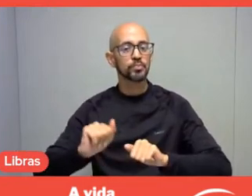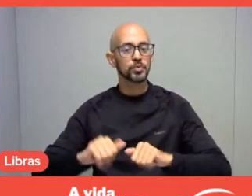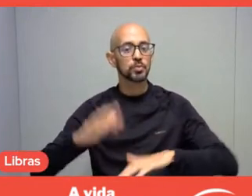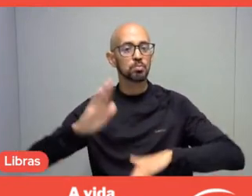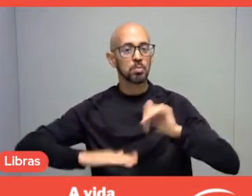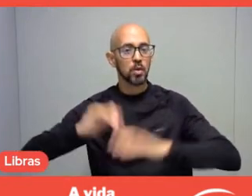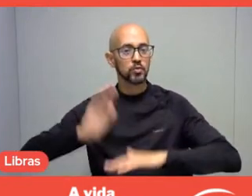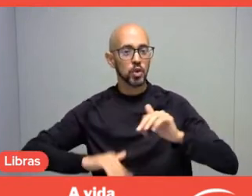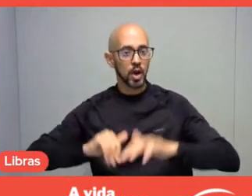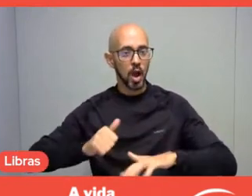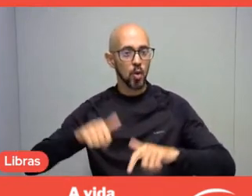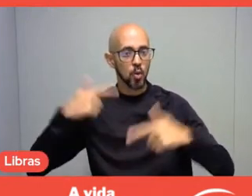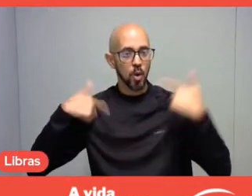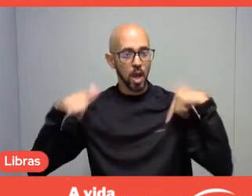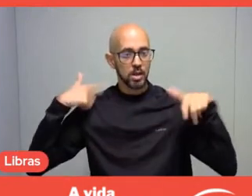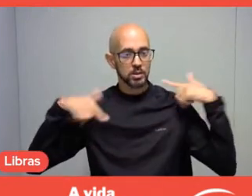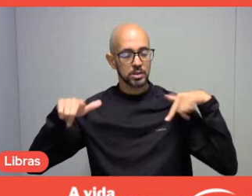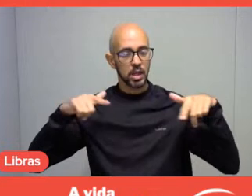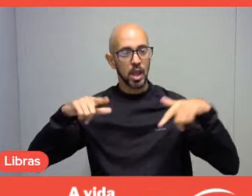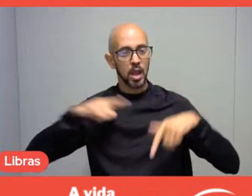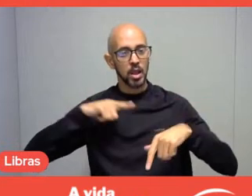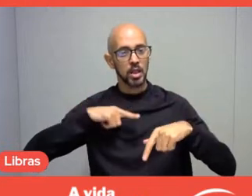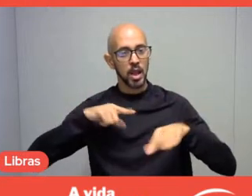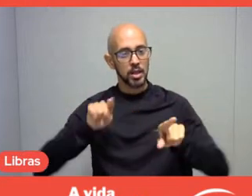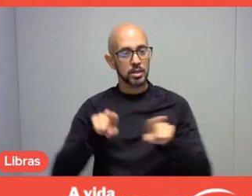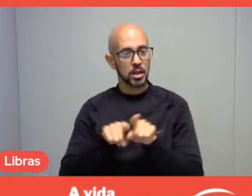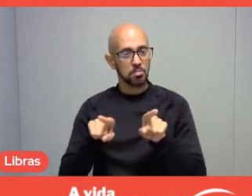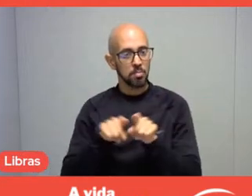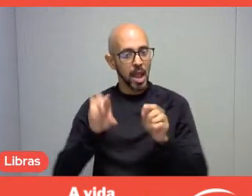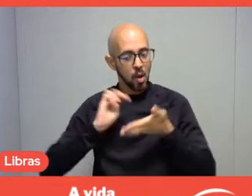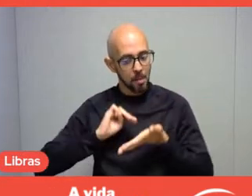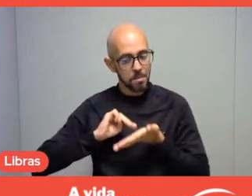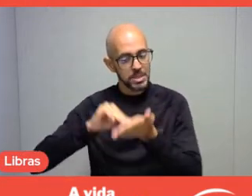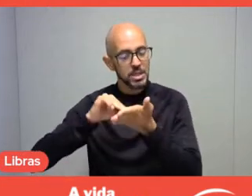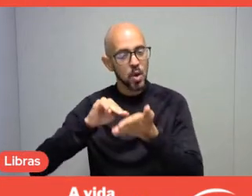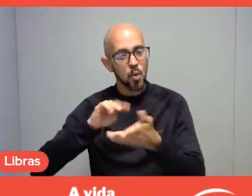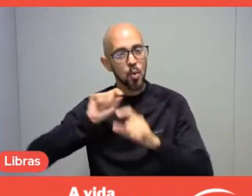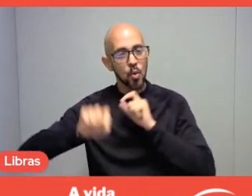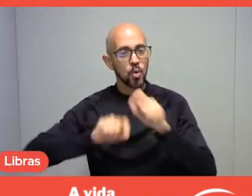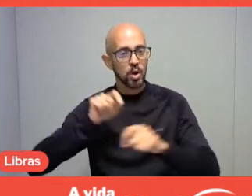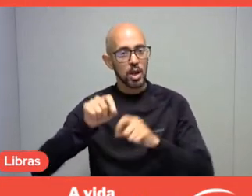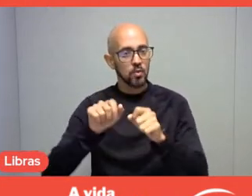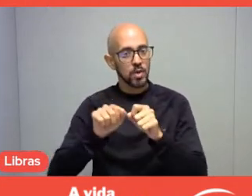one of their missions is to provide a counterpoint to this.